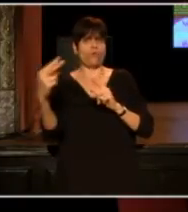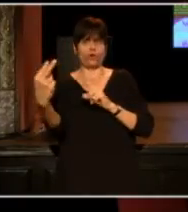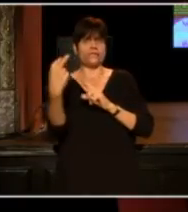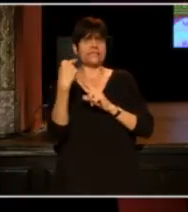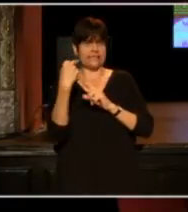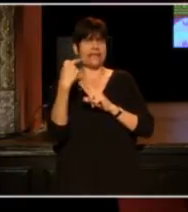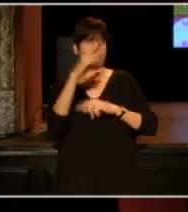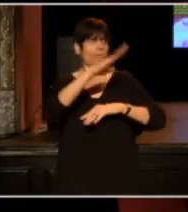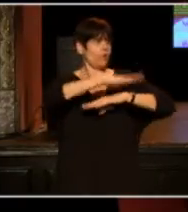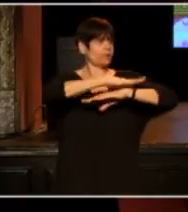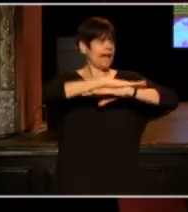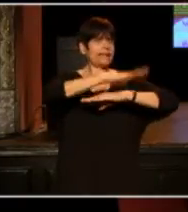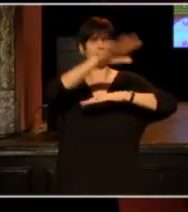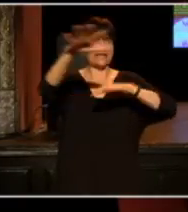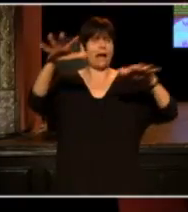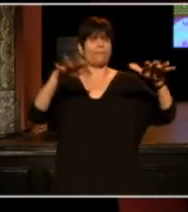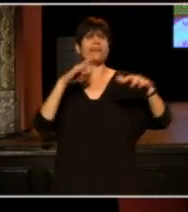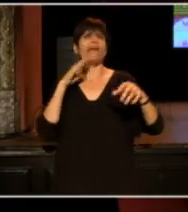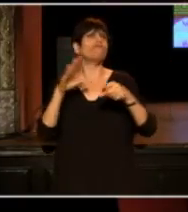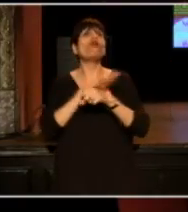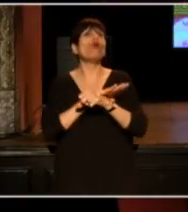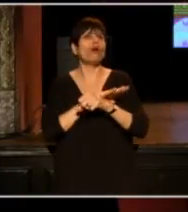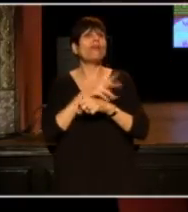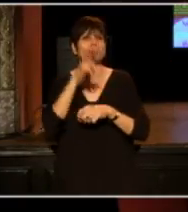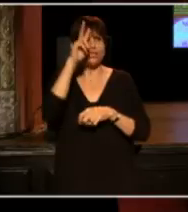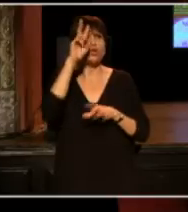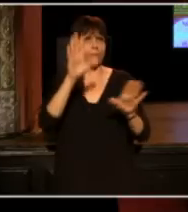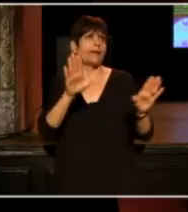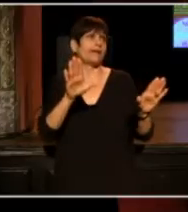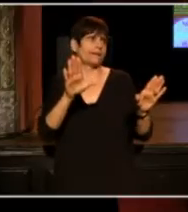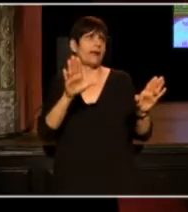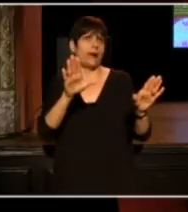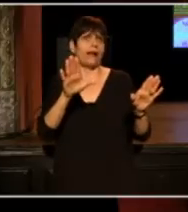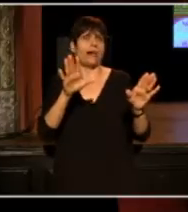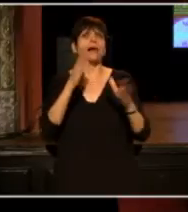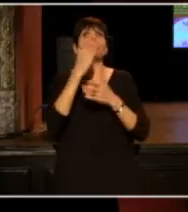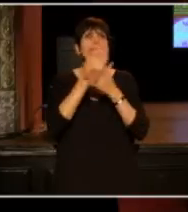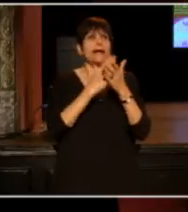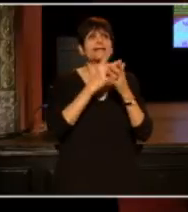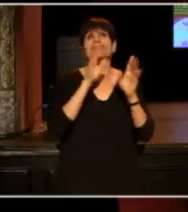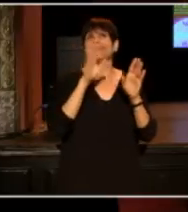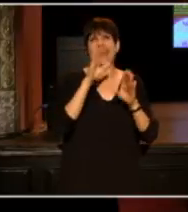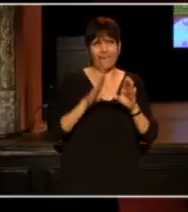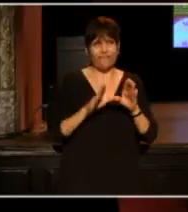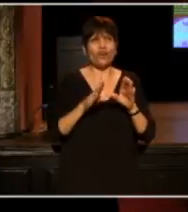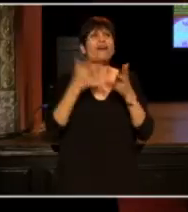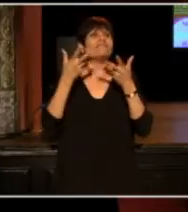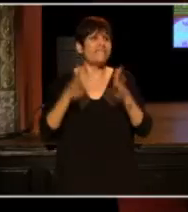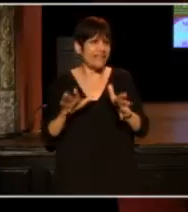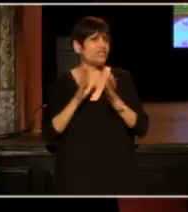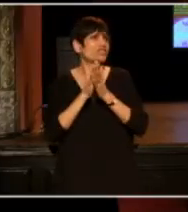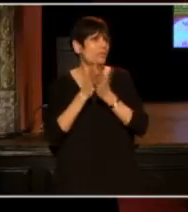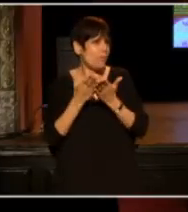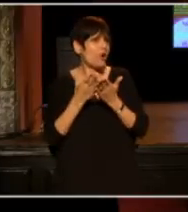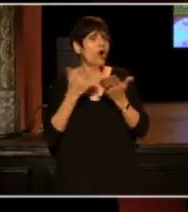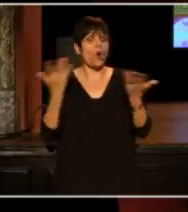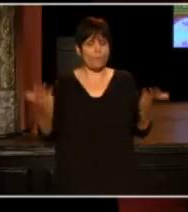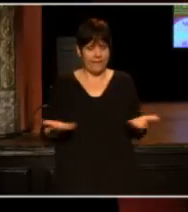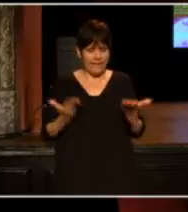And not entirely, that would be stupid. And I would never have finished the book or be here to talk about it,